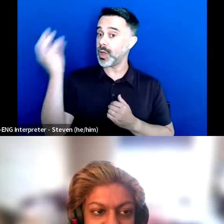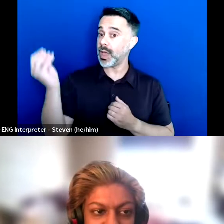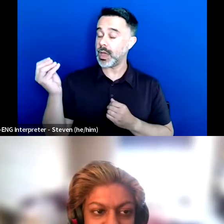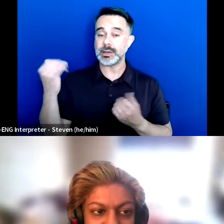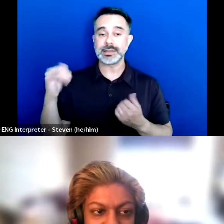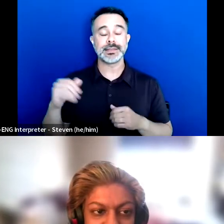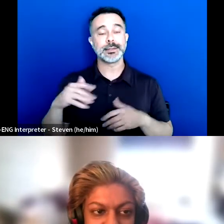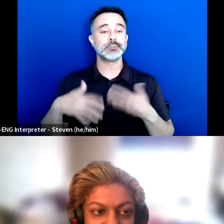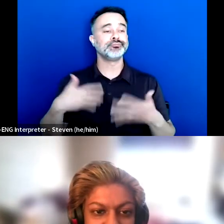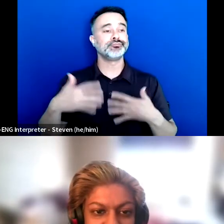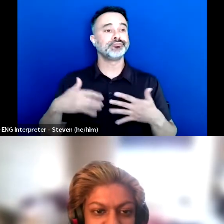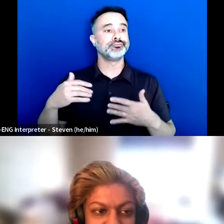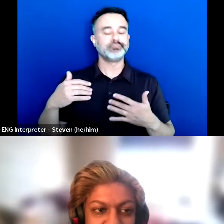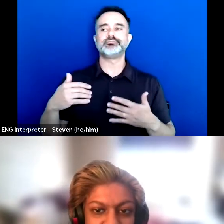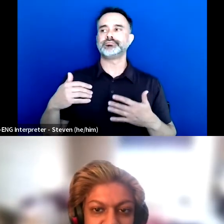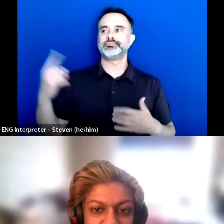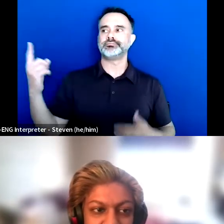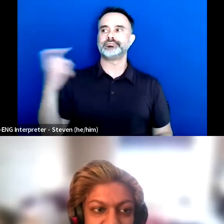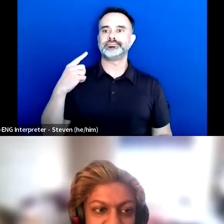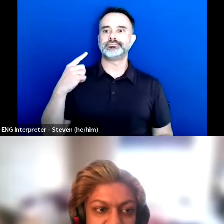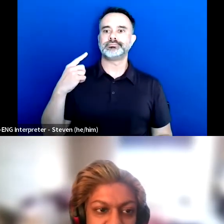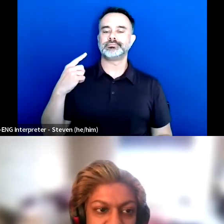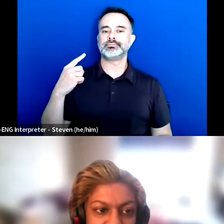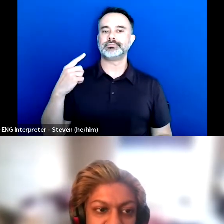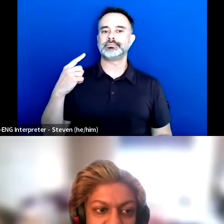And it kind of can feel tipping points to me.